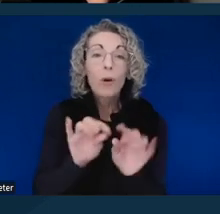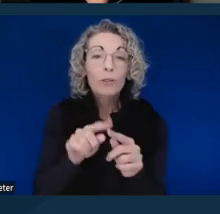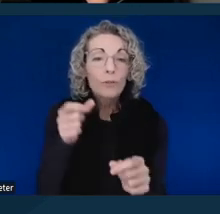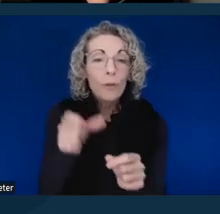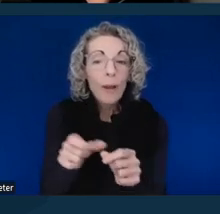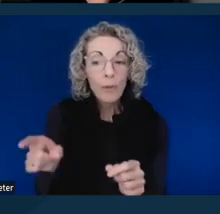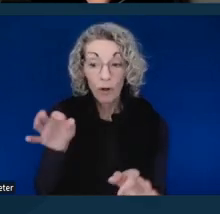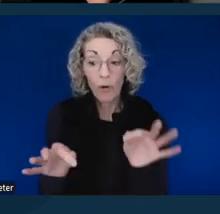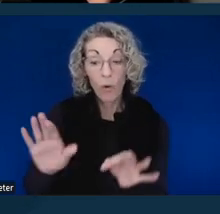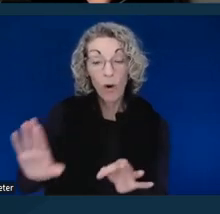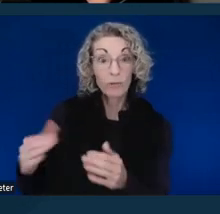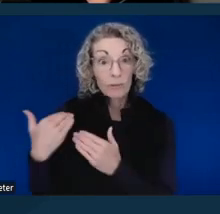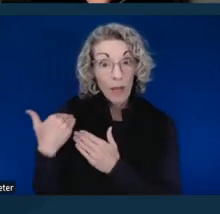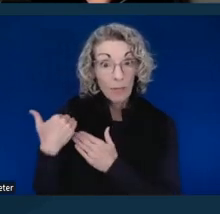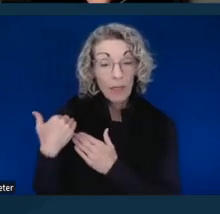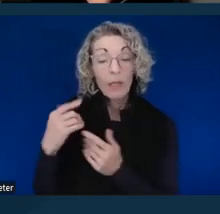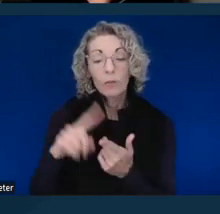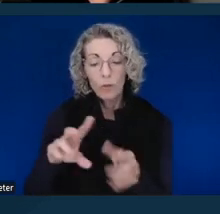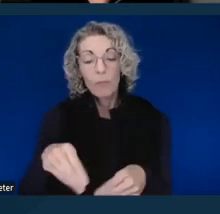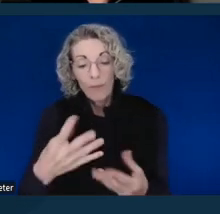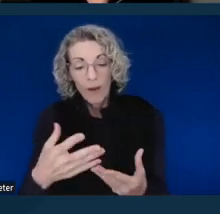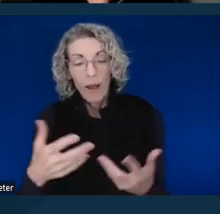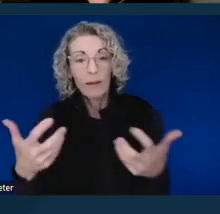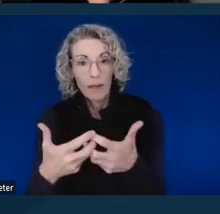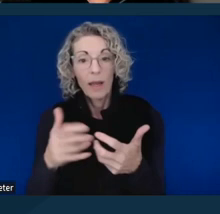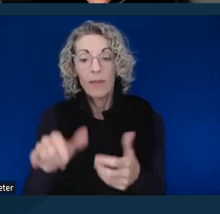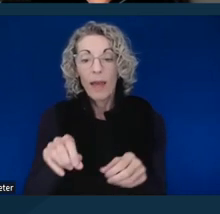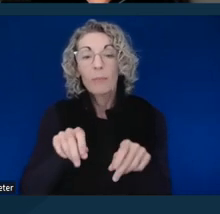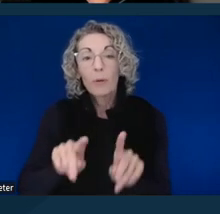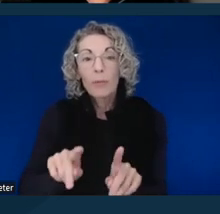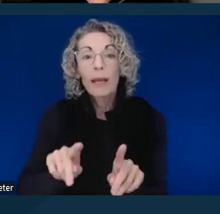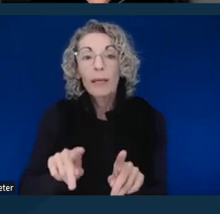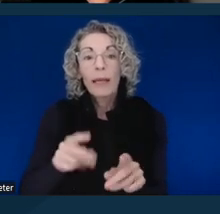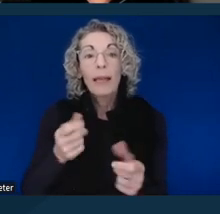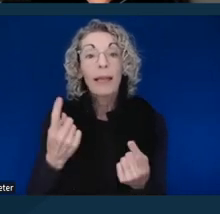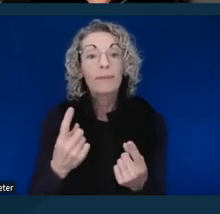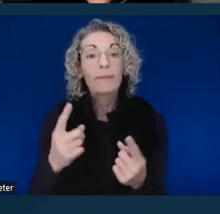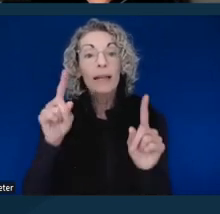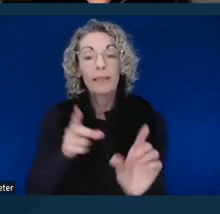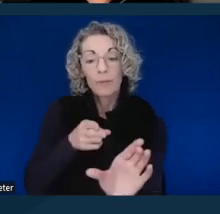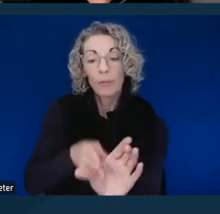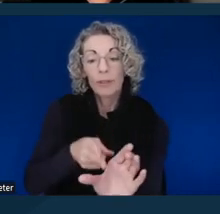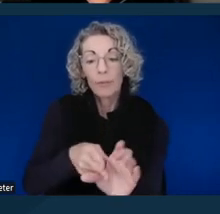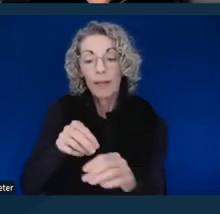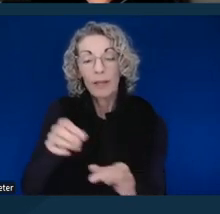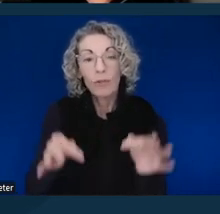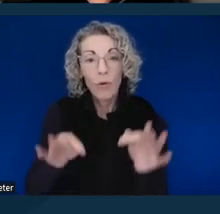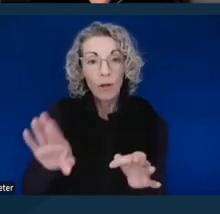is to provide an accommodation that will allow effective participation in the court's services, programs, and activities.